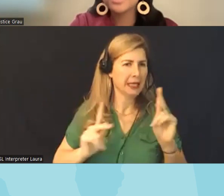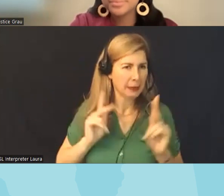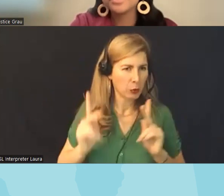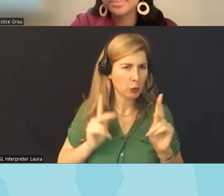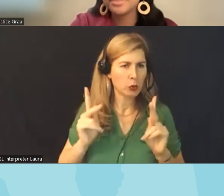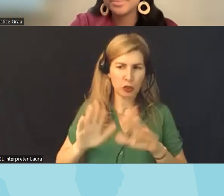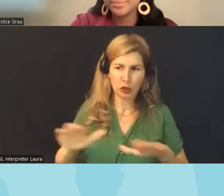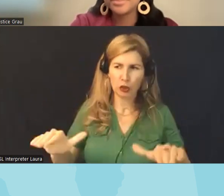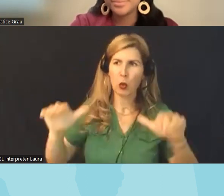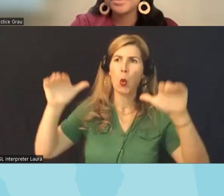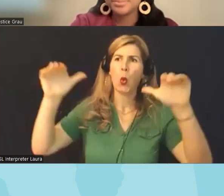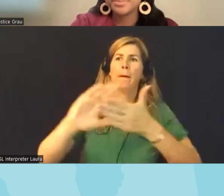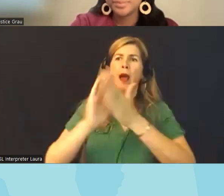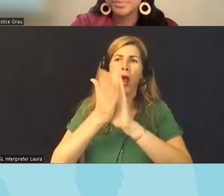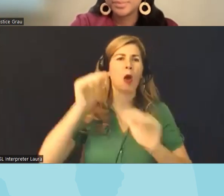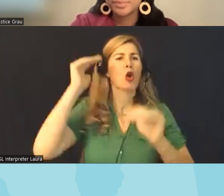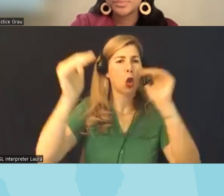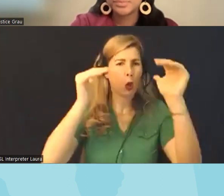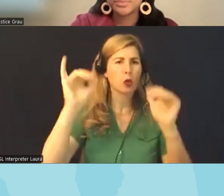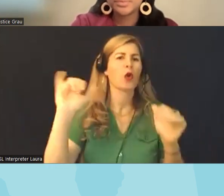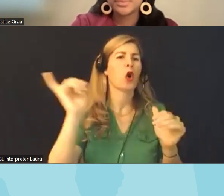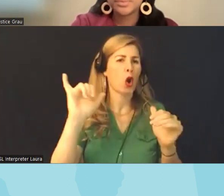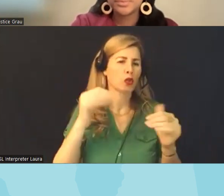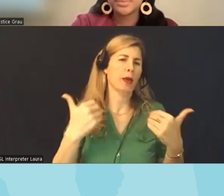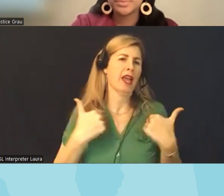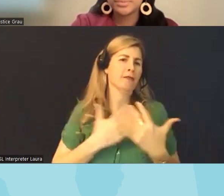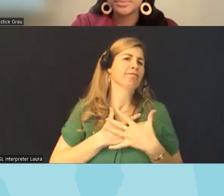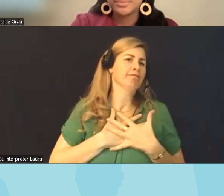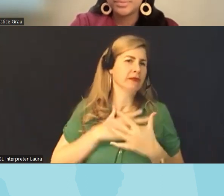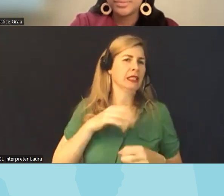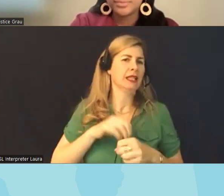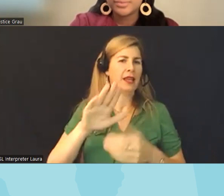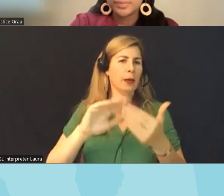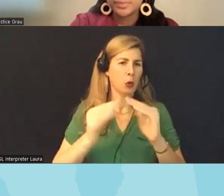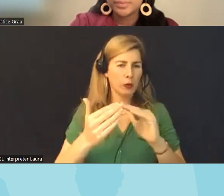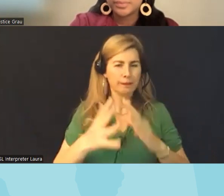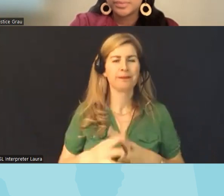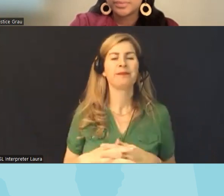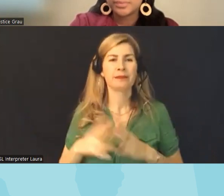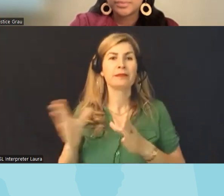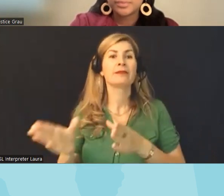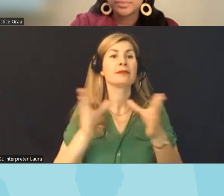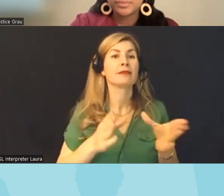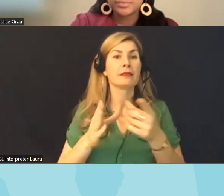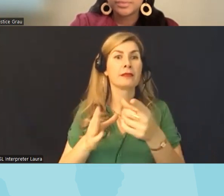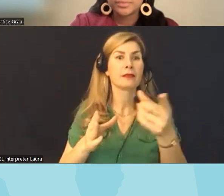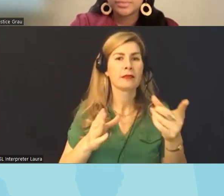adults who are also uh exhibiting those behaviors in their communities so um let's do uh uh Katie